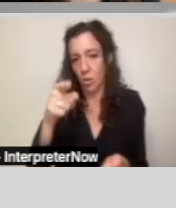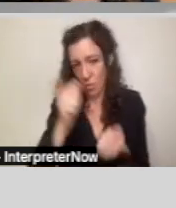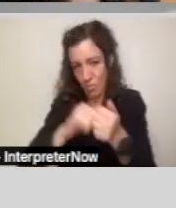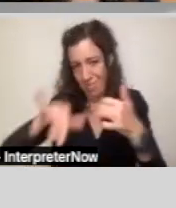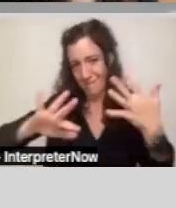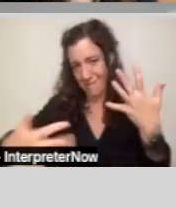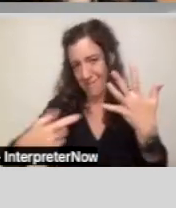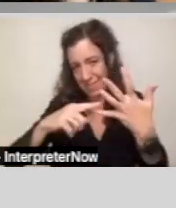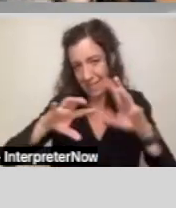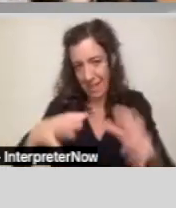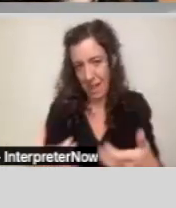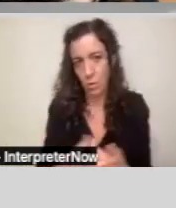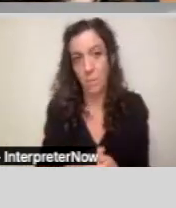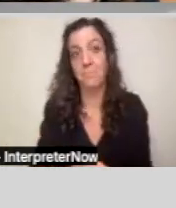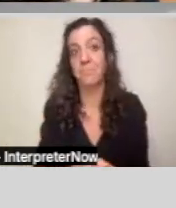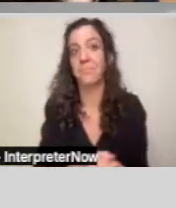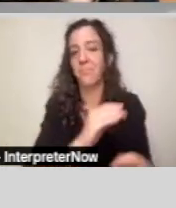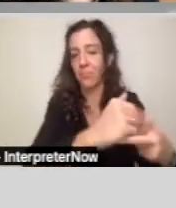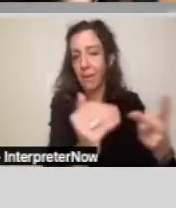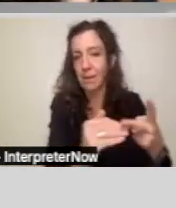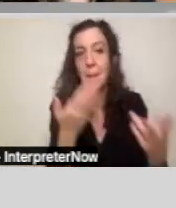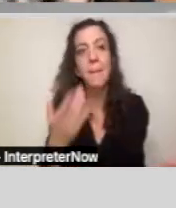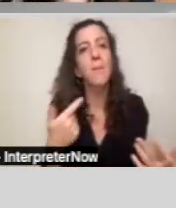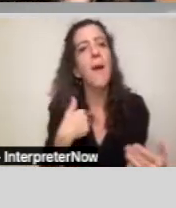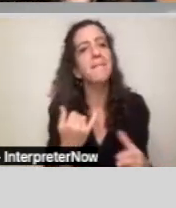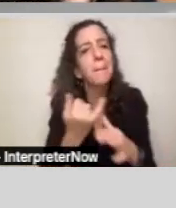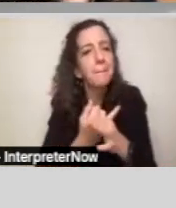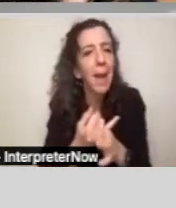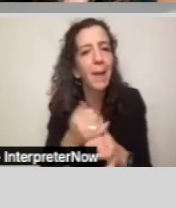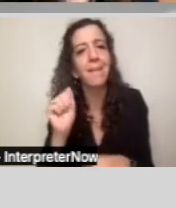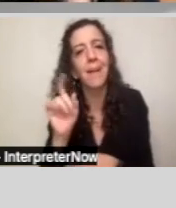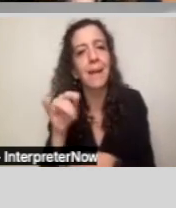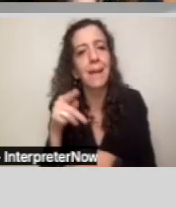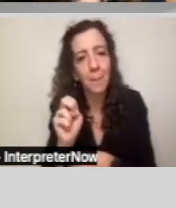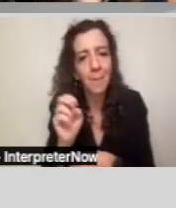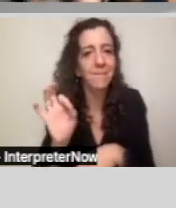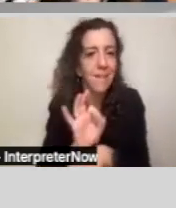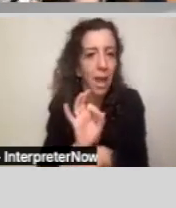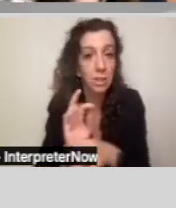And you also have maybe an impaired adapted functioning, meaning that you have difficulties